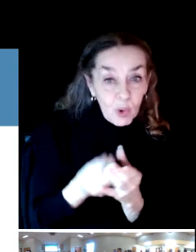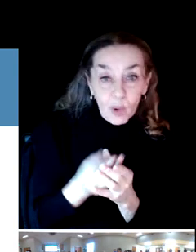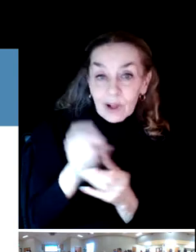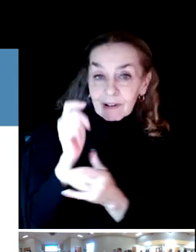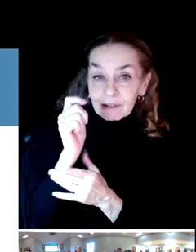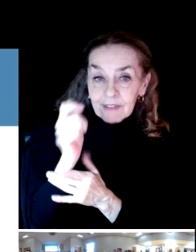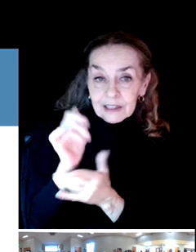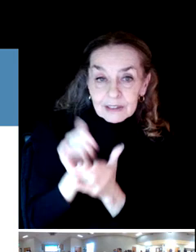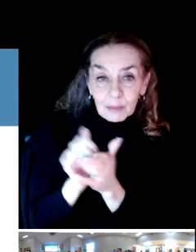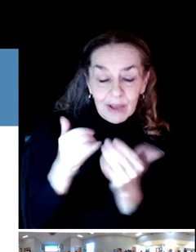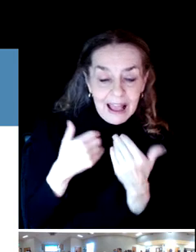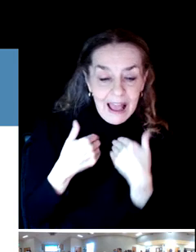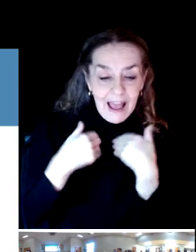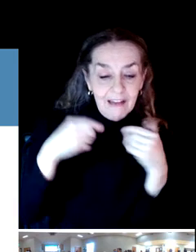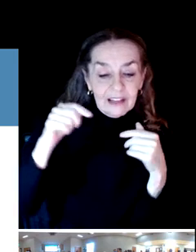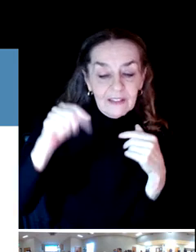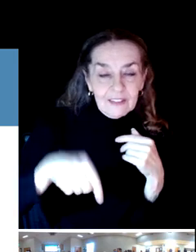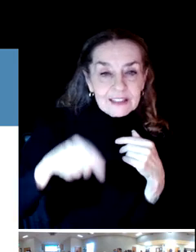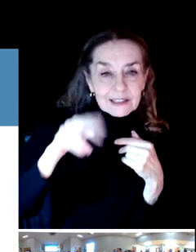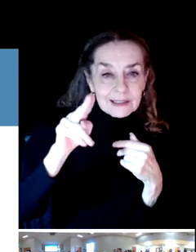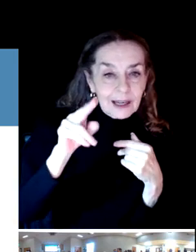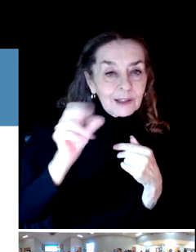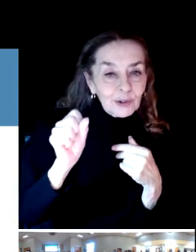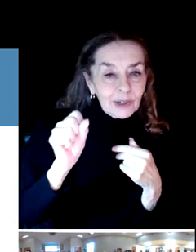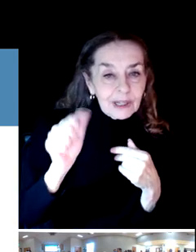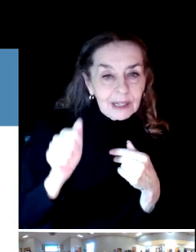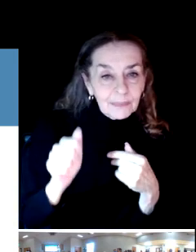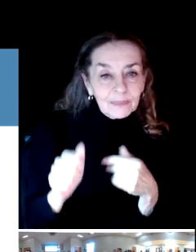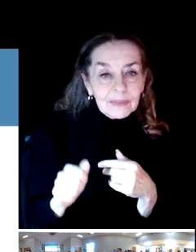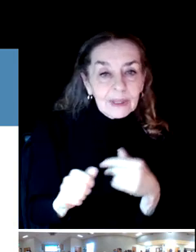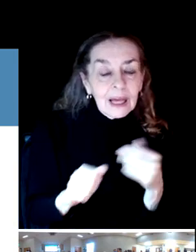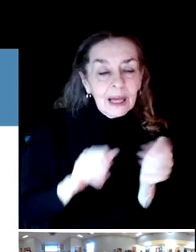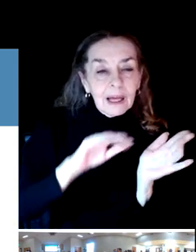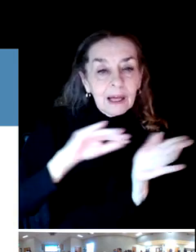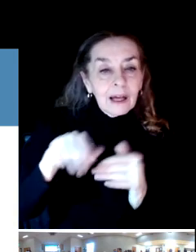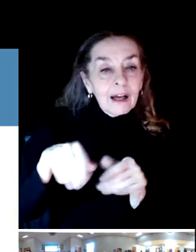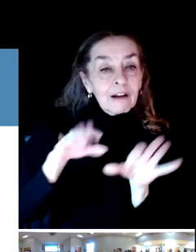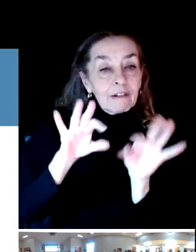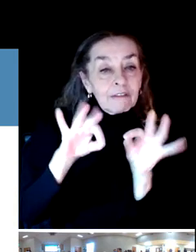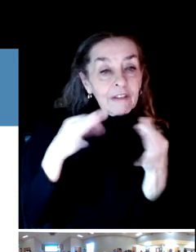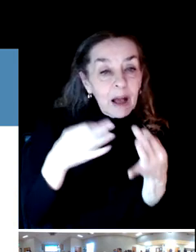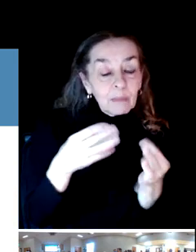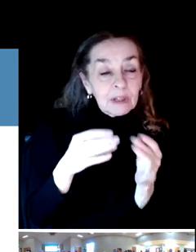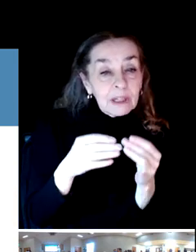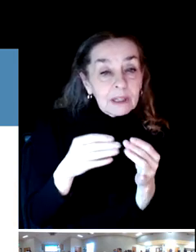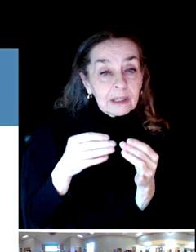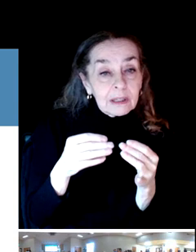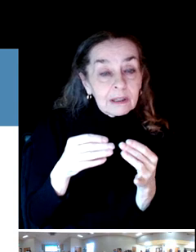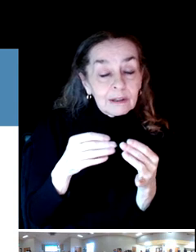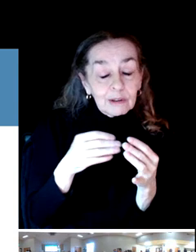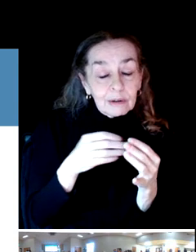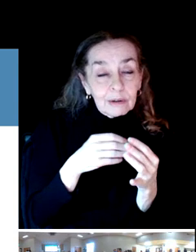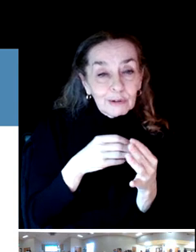in the country. Family friendly restrooms in parks, dog parks.